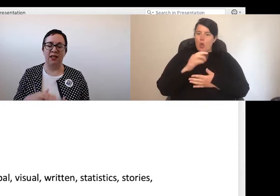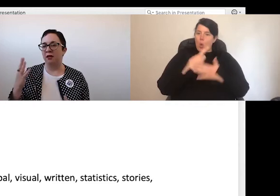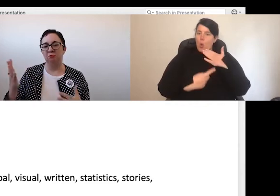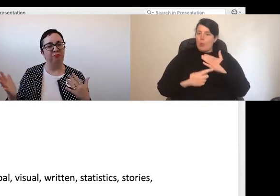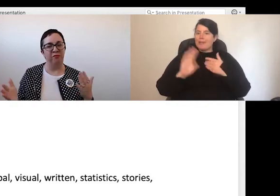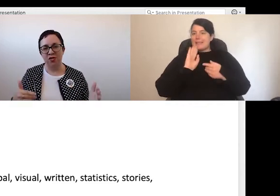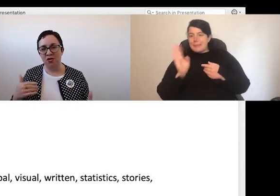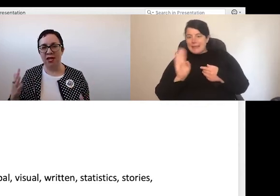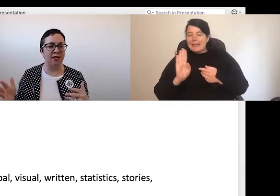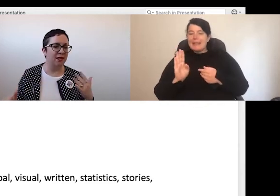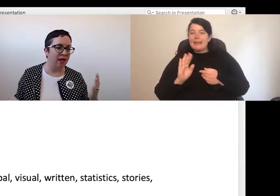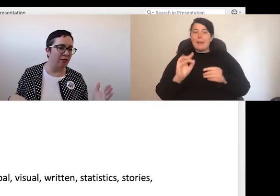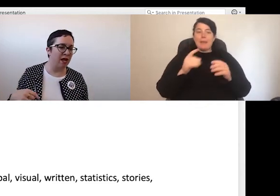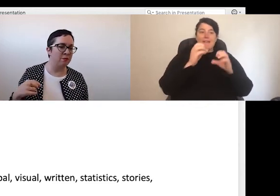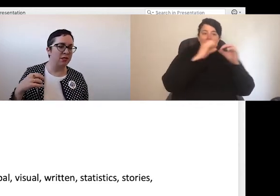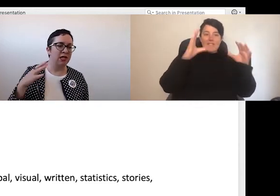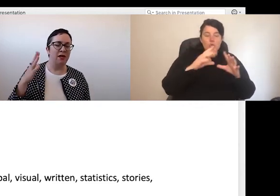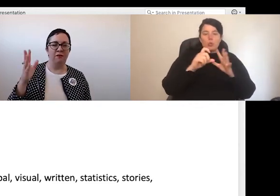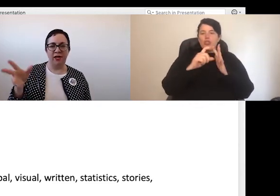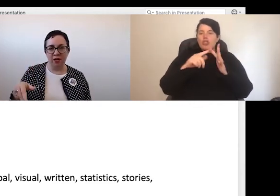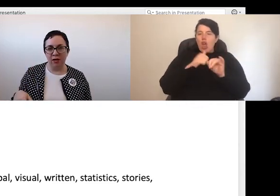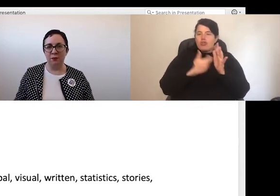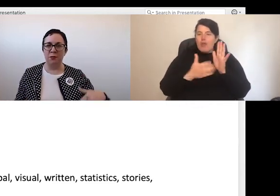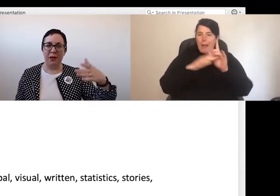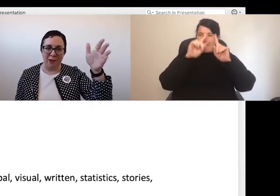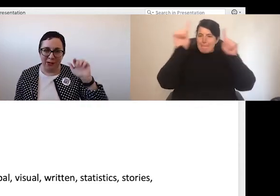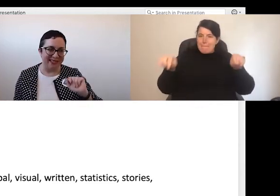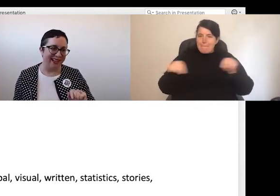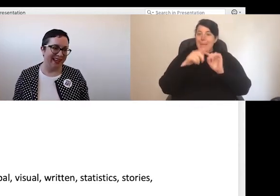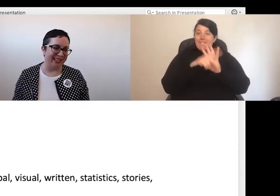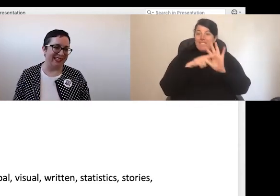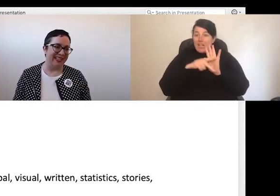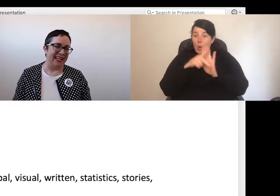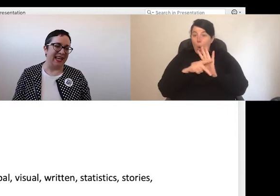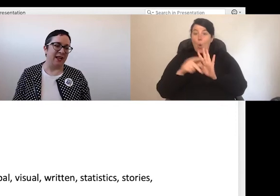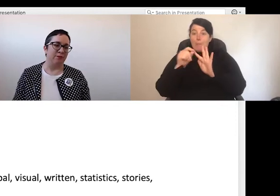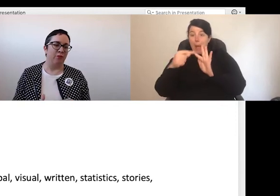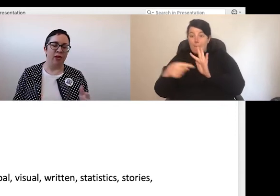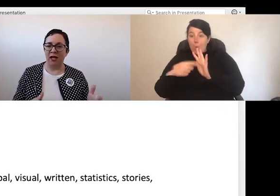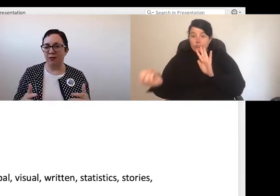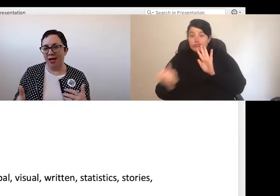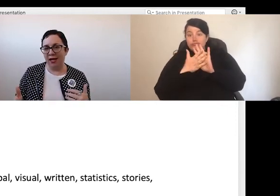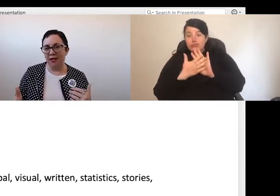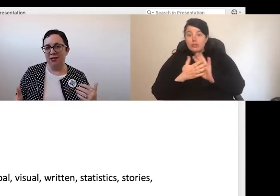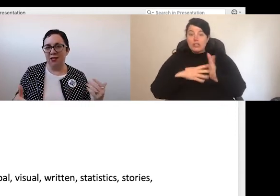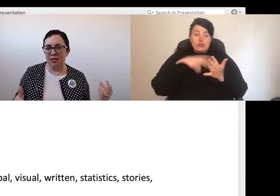that visual aids, diagrams, video clips, PowerPoint slides, reading,